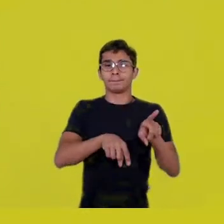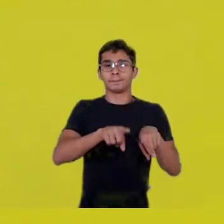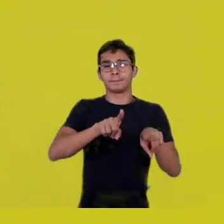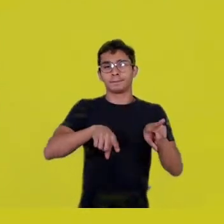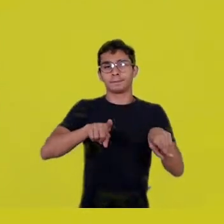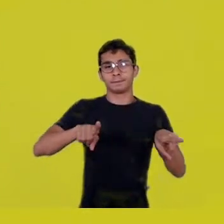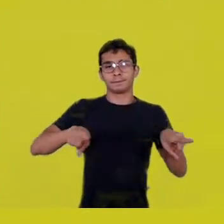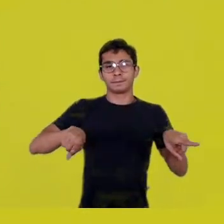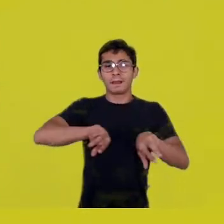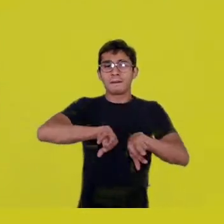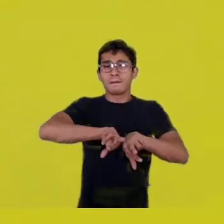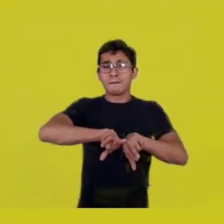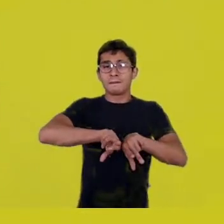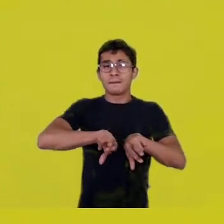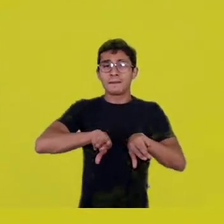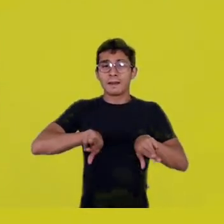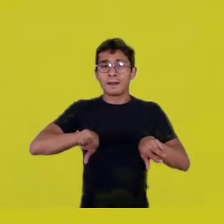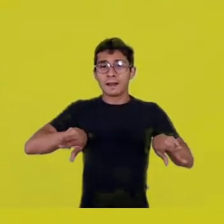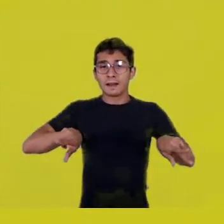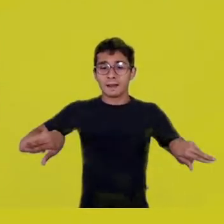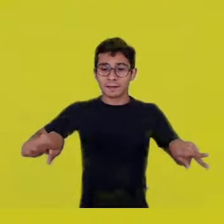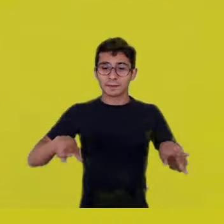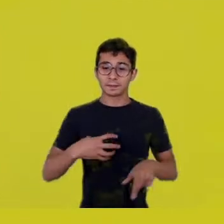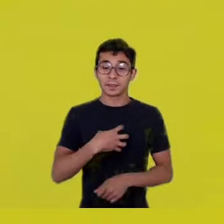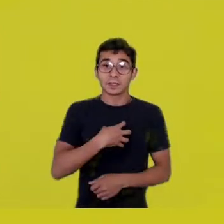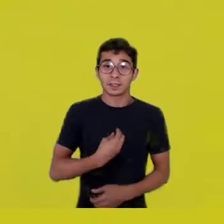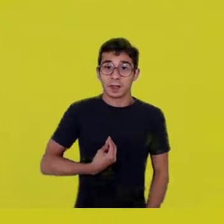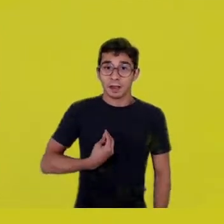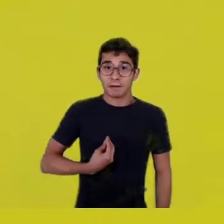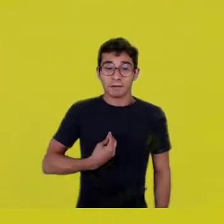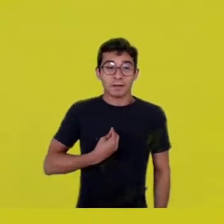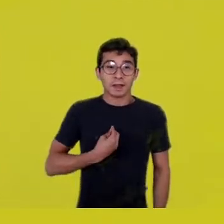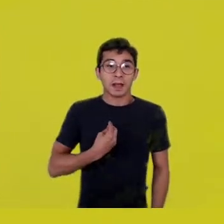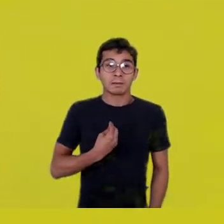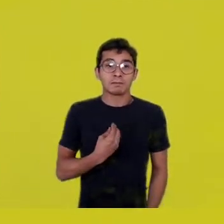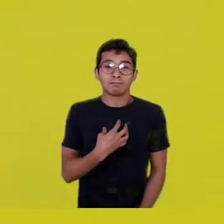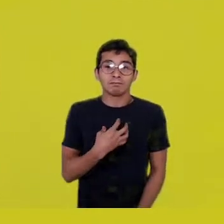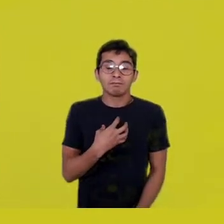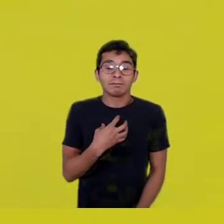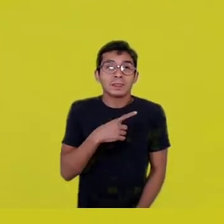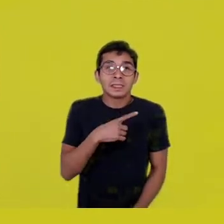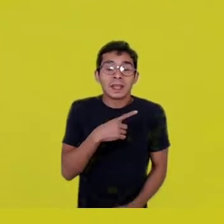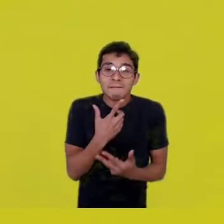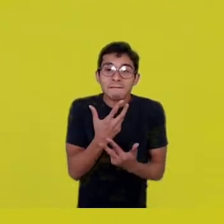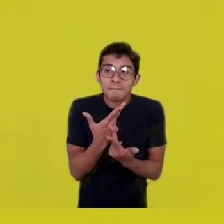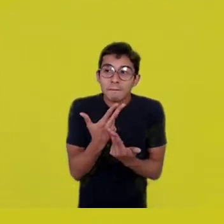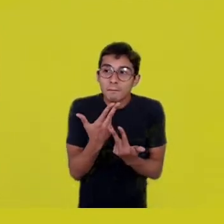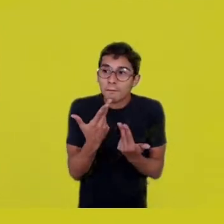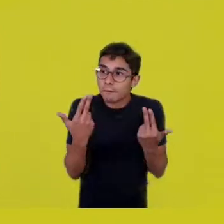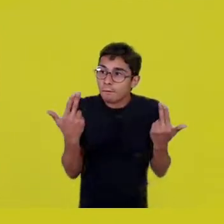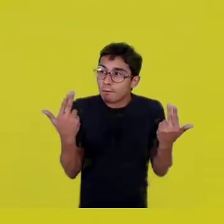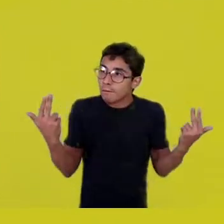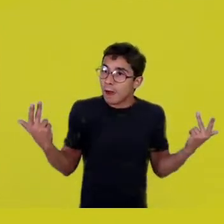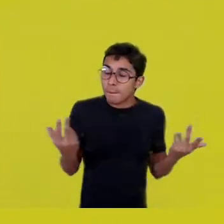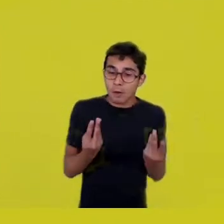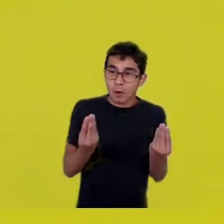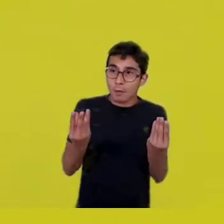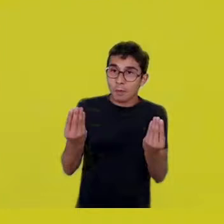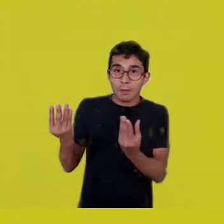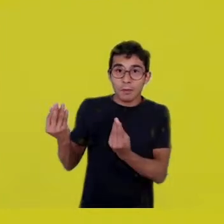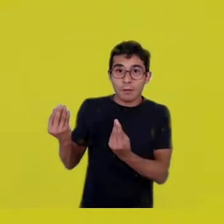the sense of abundance of life is so present in these memories,